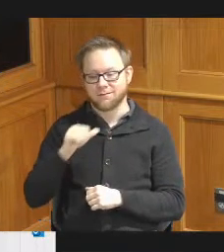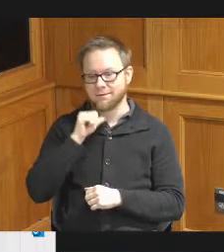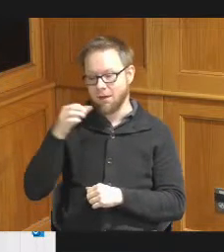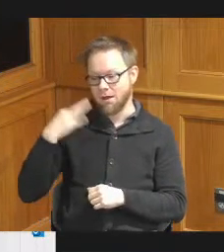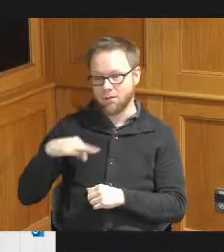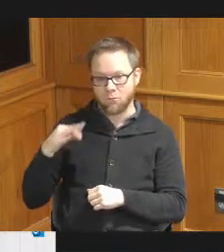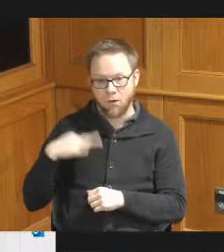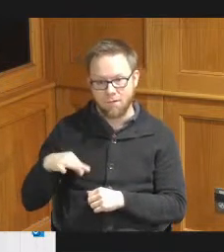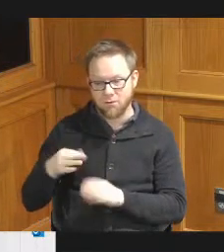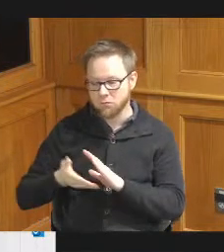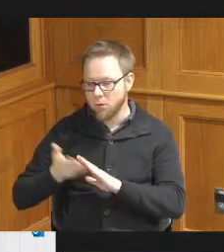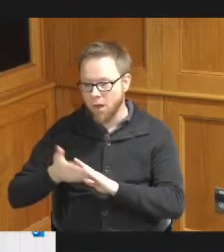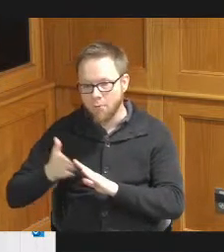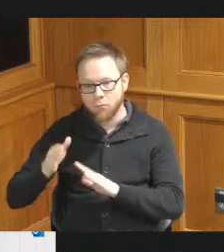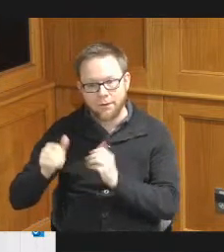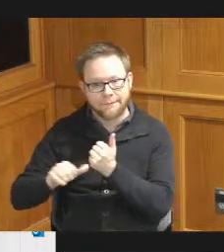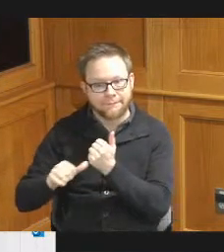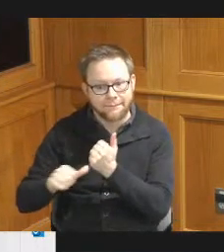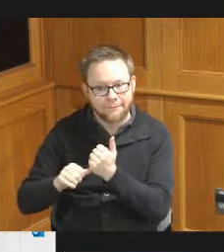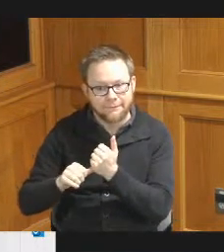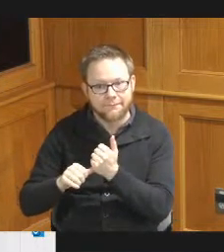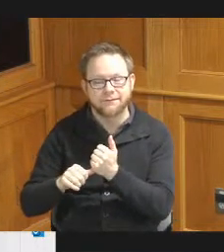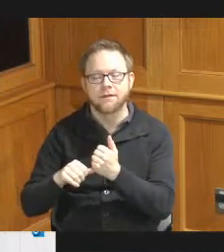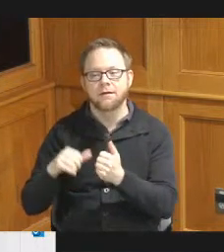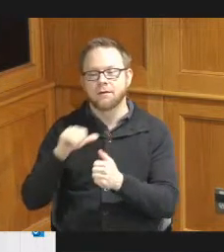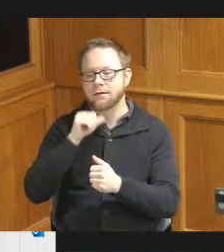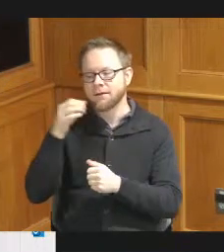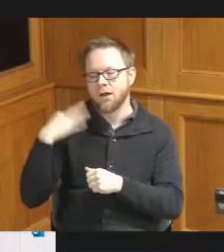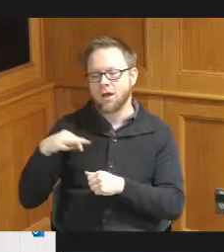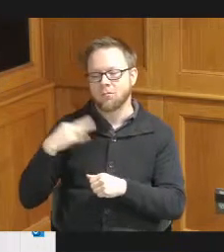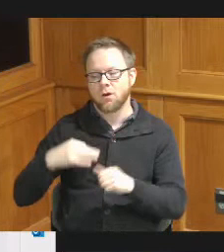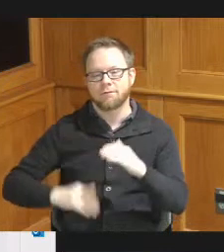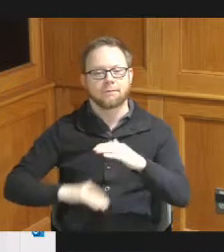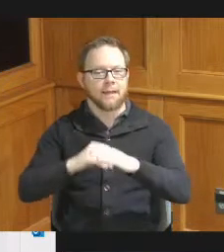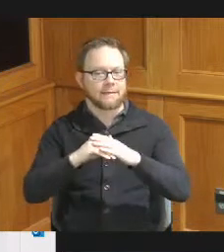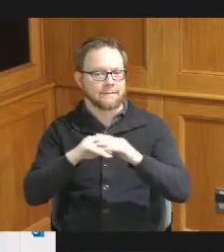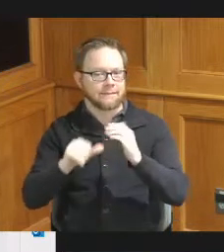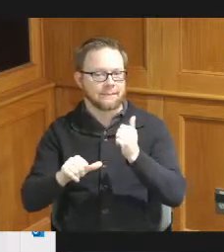building assistance those categories are limited to five percent of the budget each